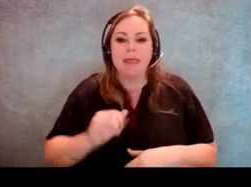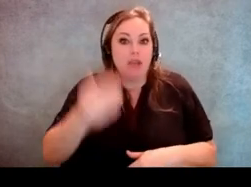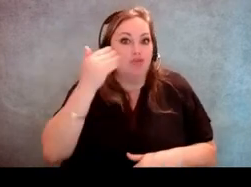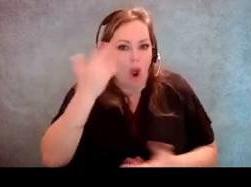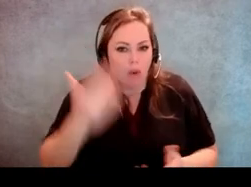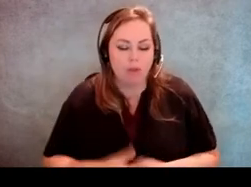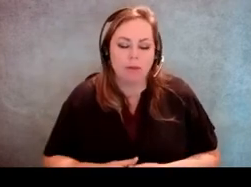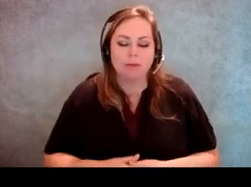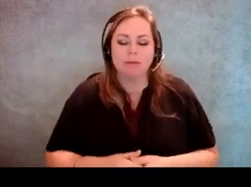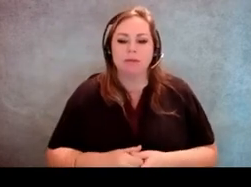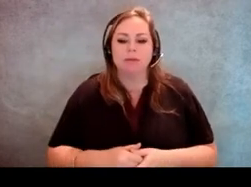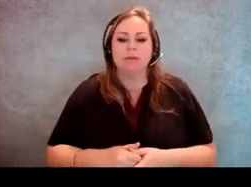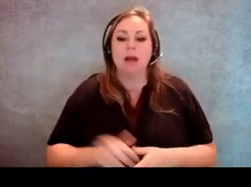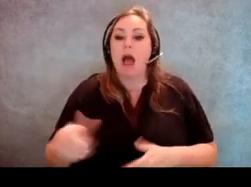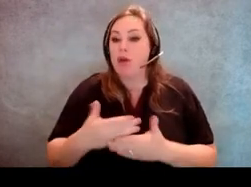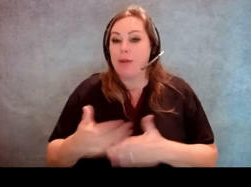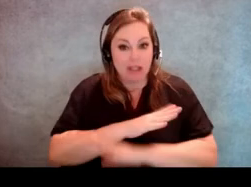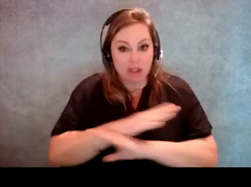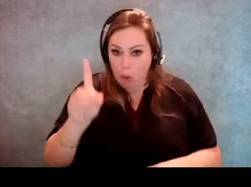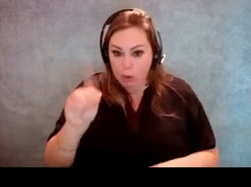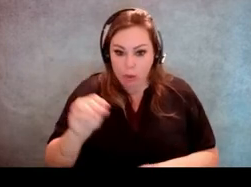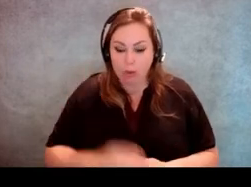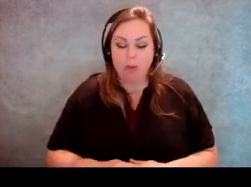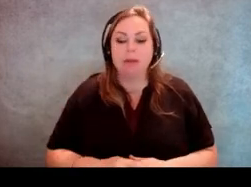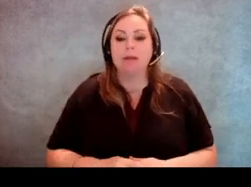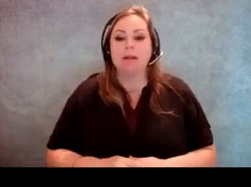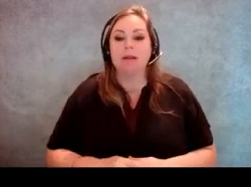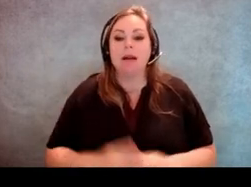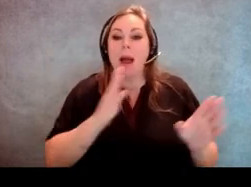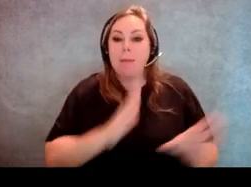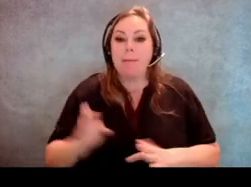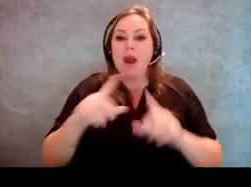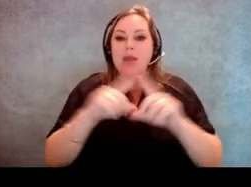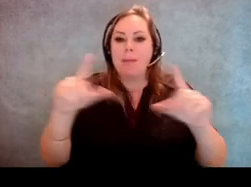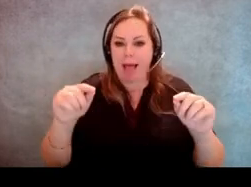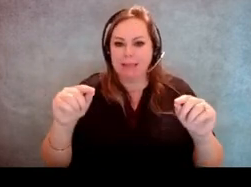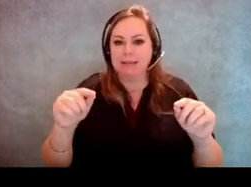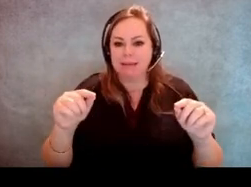[Molly Broadway] The other big no-no is just preparing the ballot in any other way